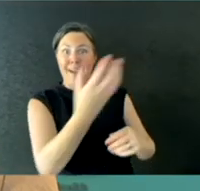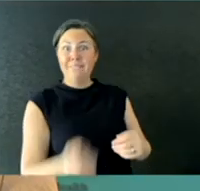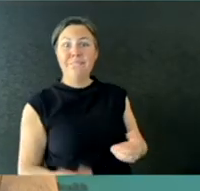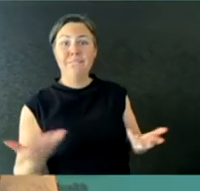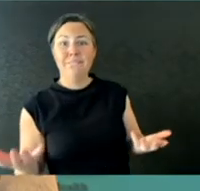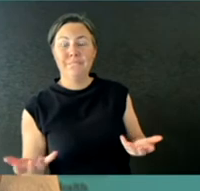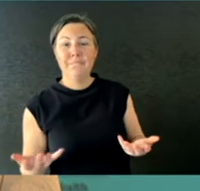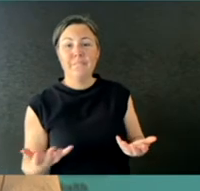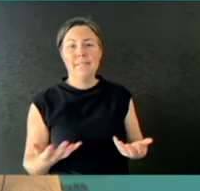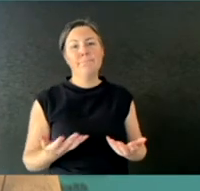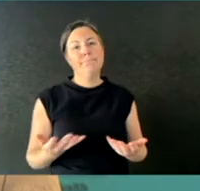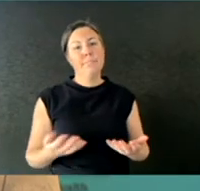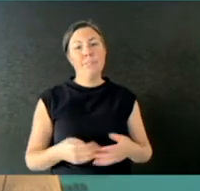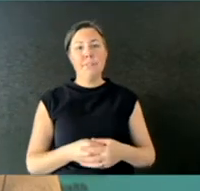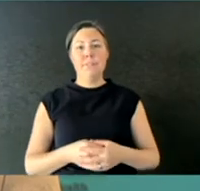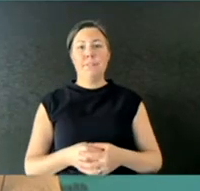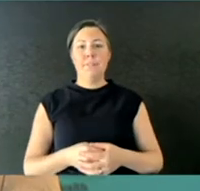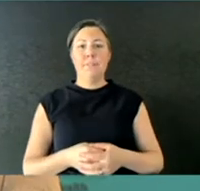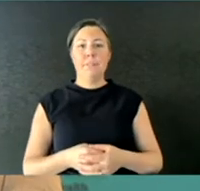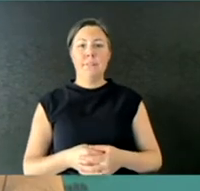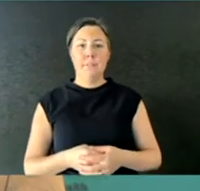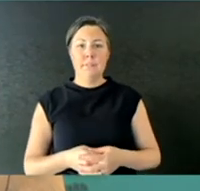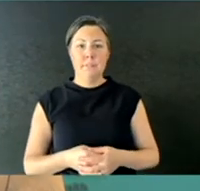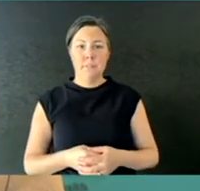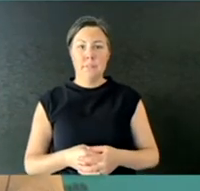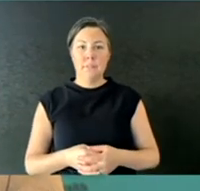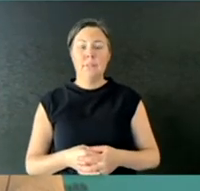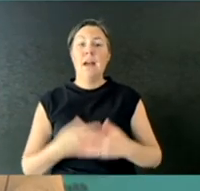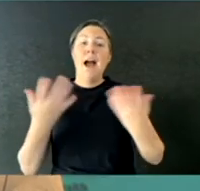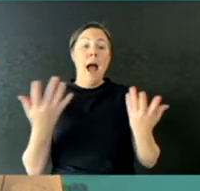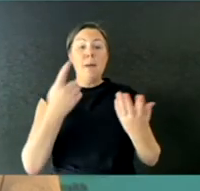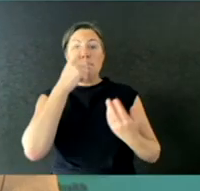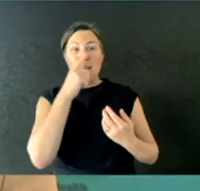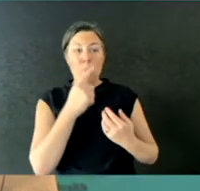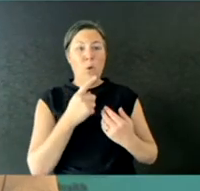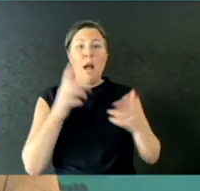So I don't think it's going to be masking a large number of undetected cases.